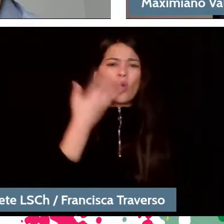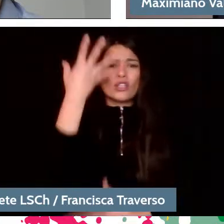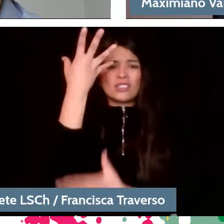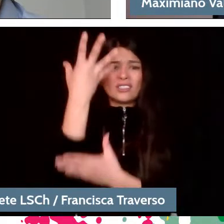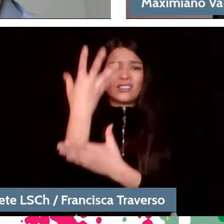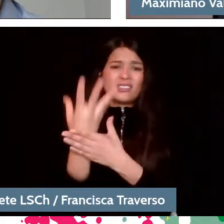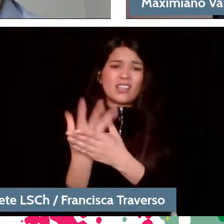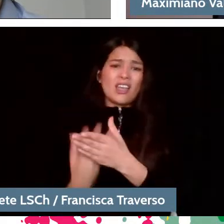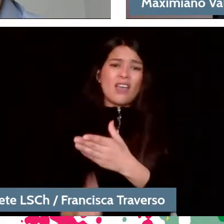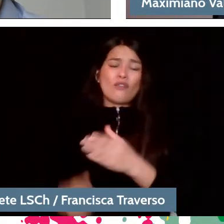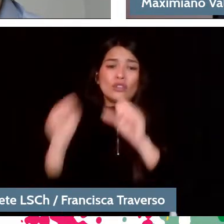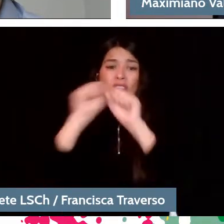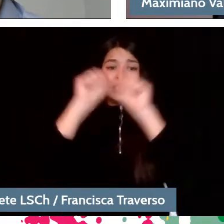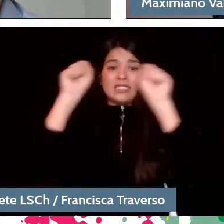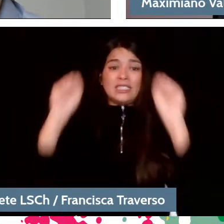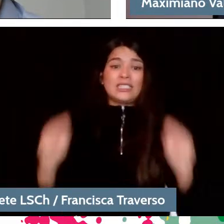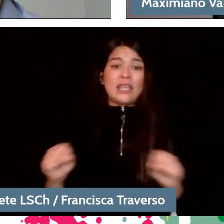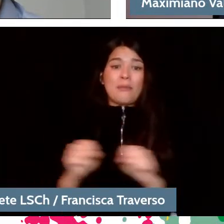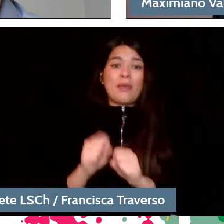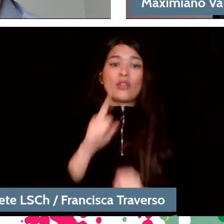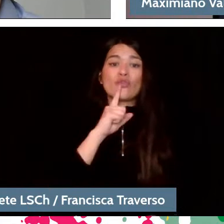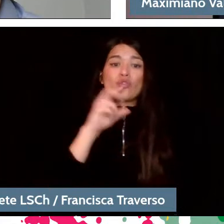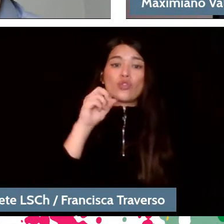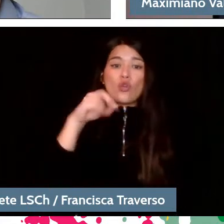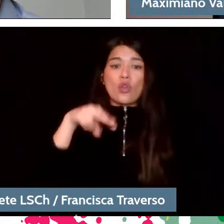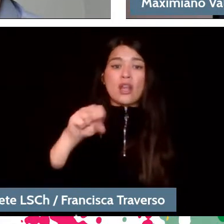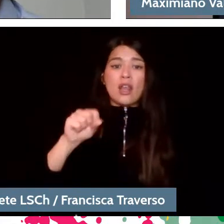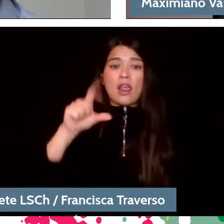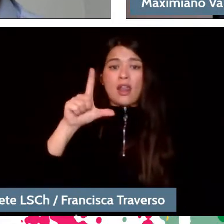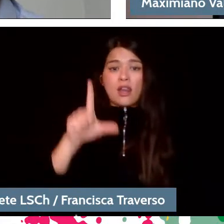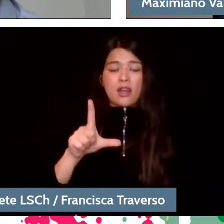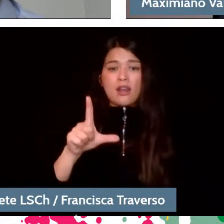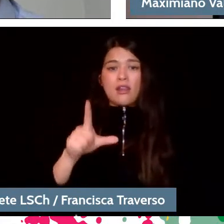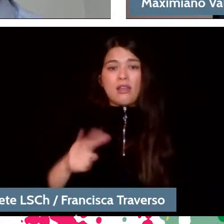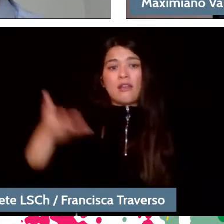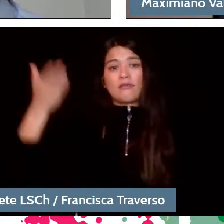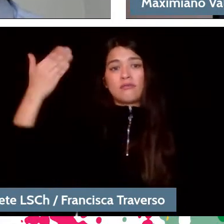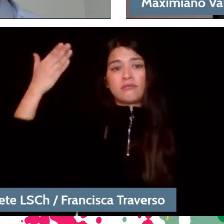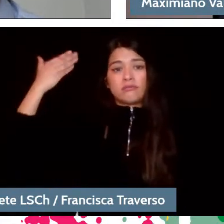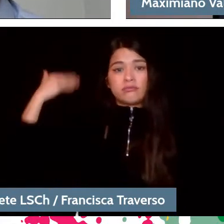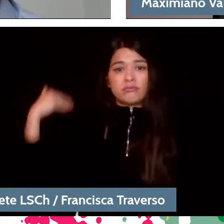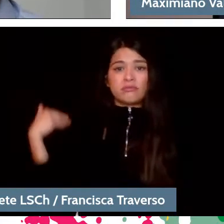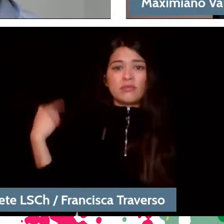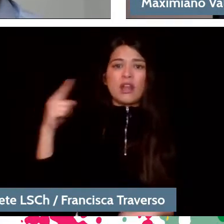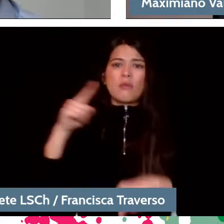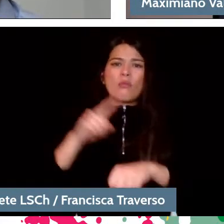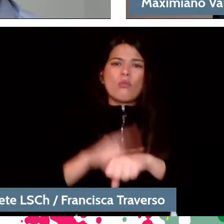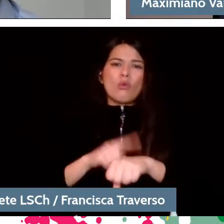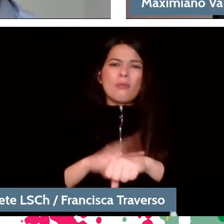and it is said that Tristan and Isolde was perhaps the moment in which a change became necessary.